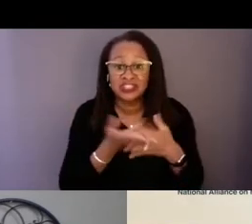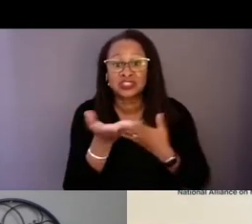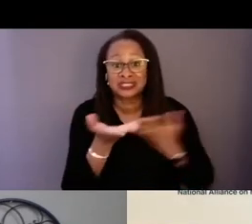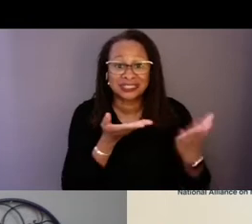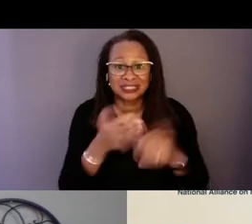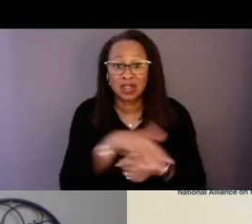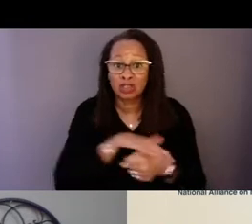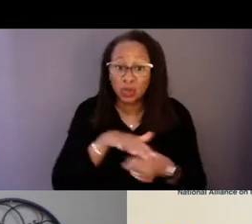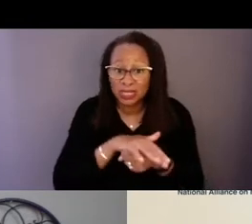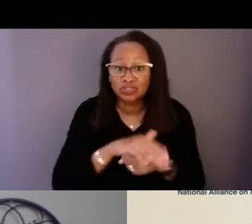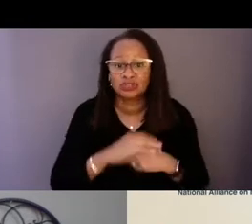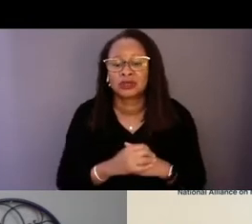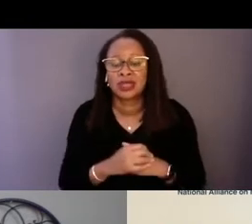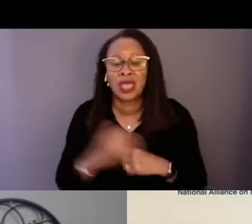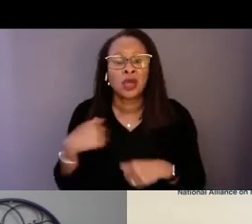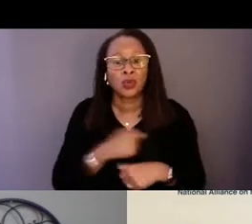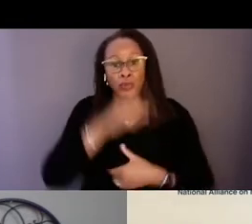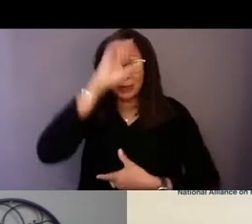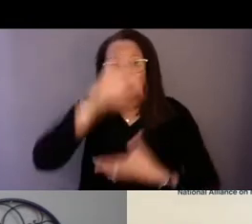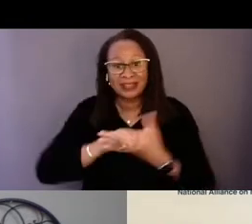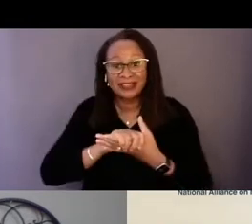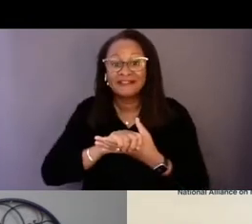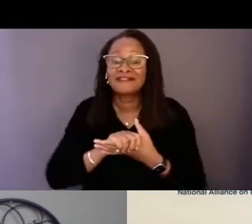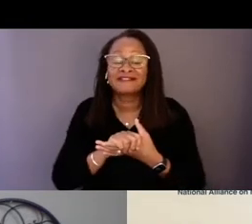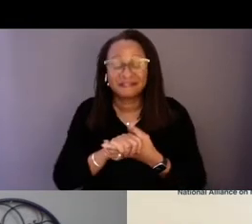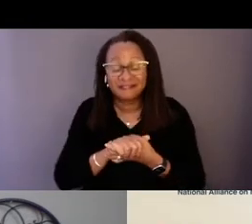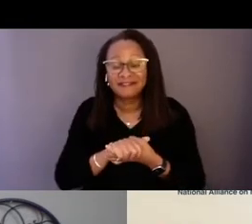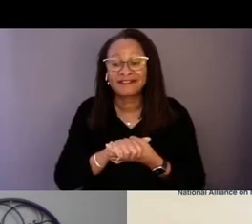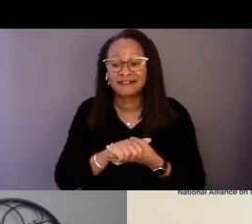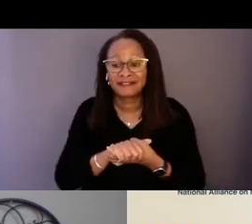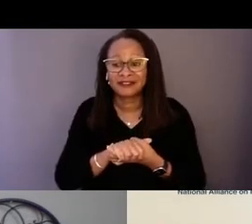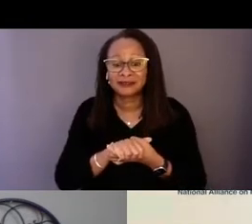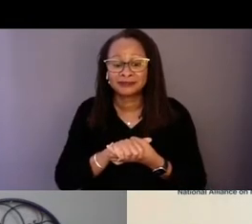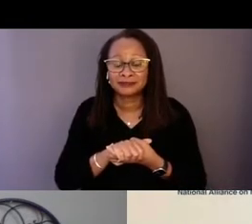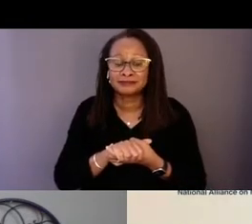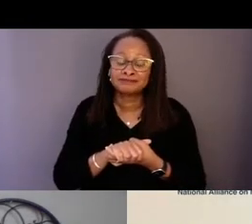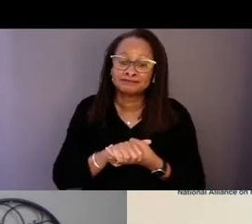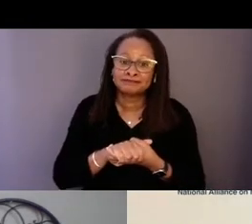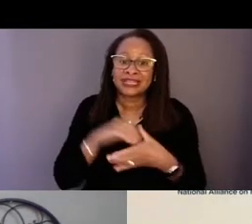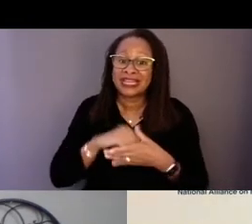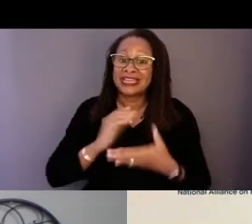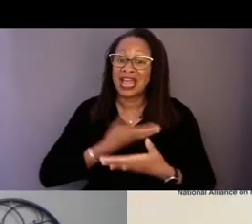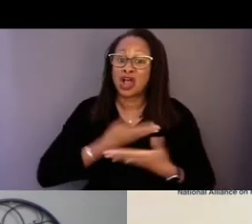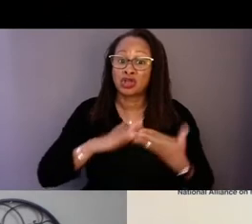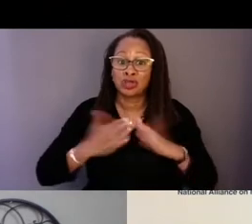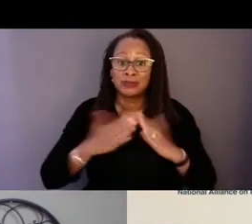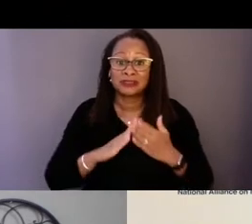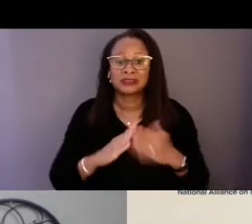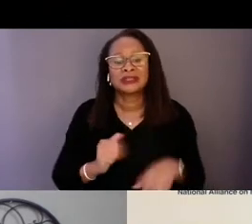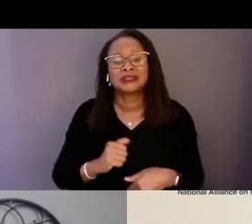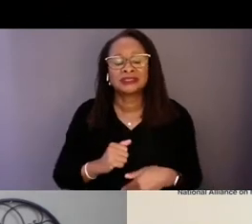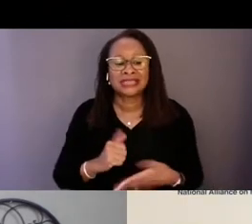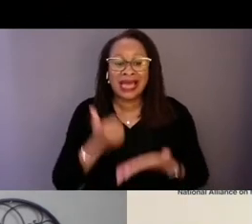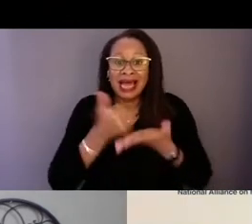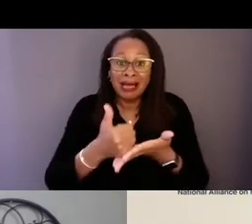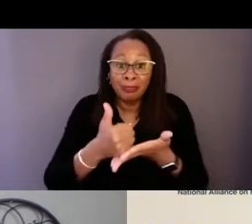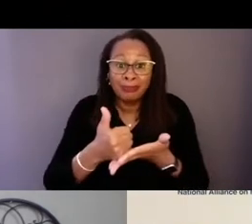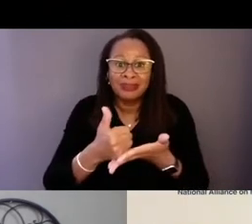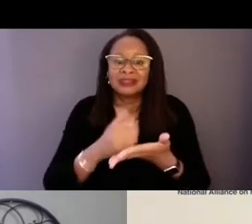We believe that there is-- in our community, it's help not handcuffs. And what we've seen going upstream